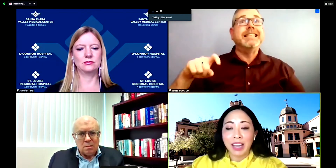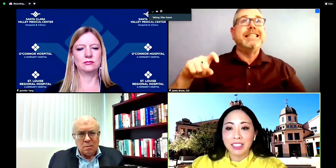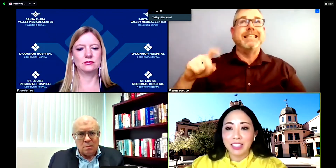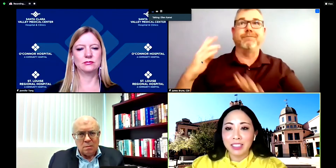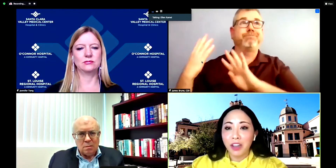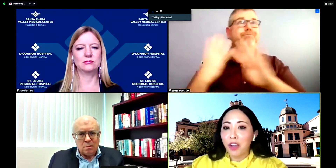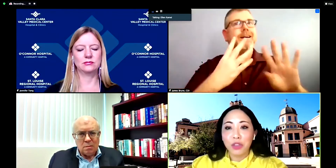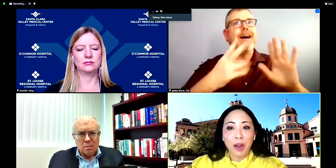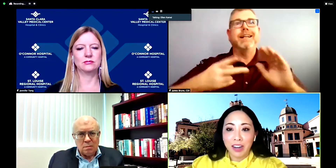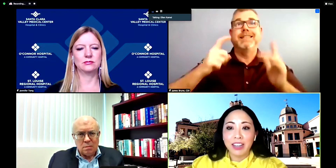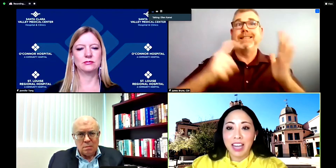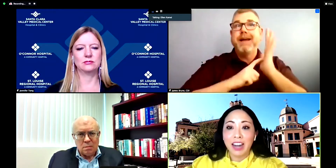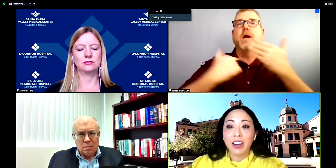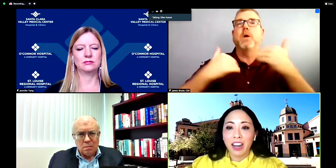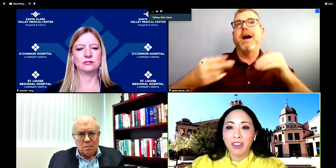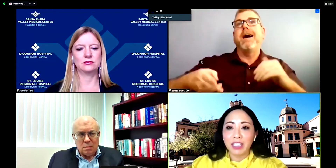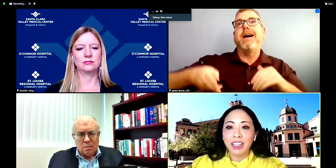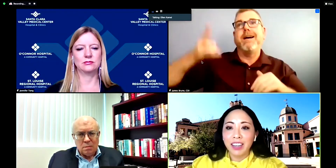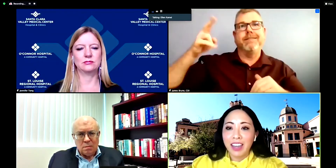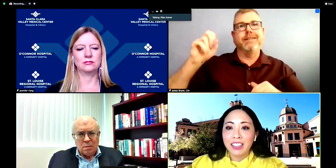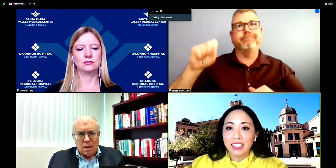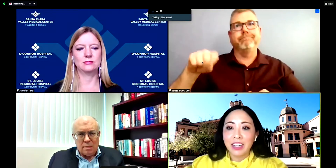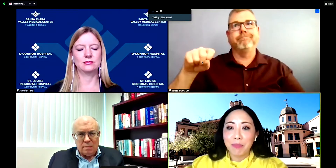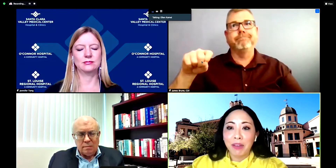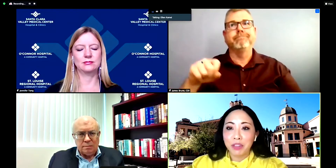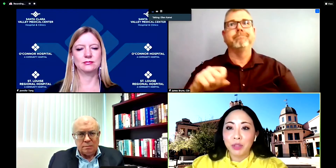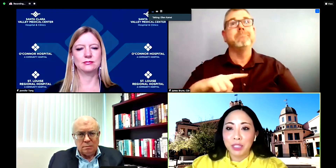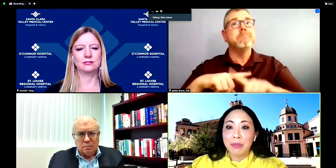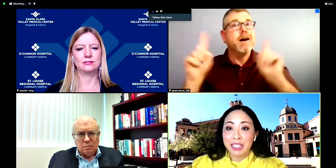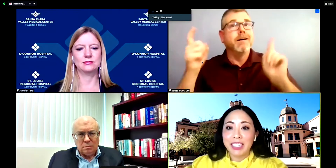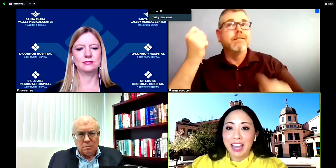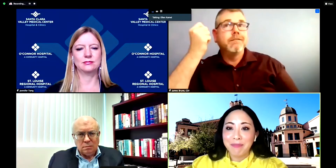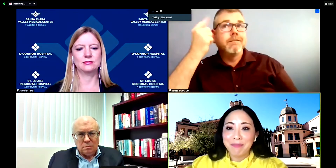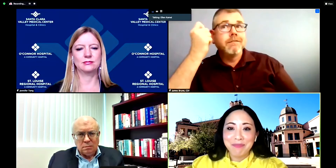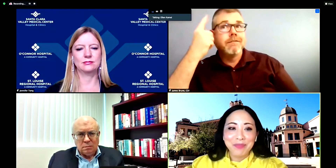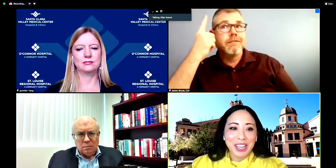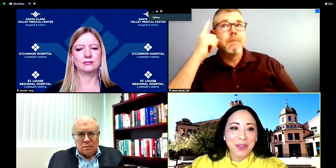access throughout our entire county, and the City of Mountain View is committed to that. Thank you.